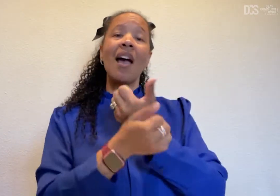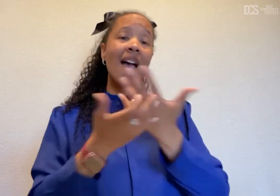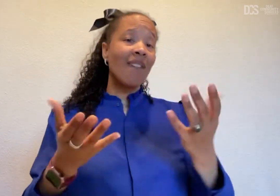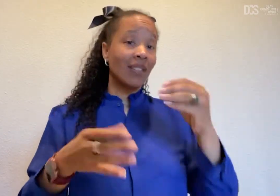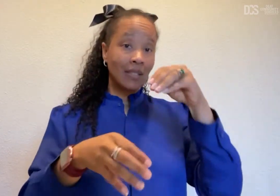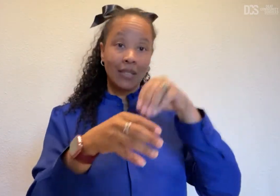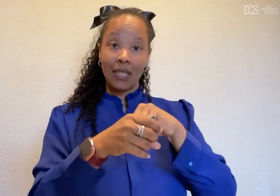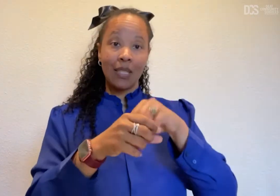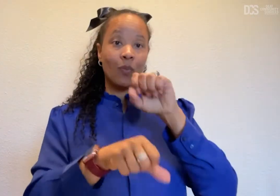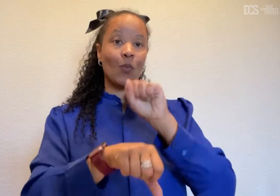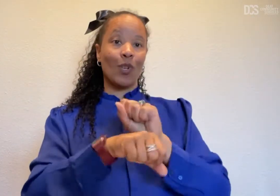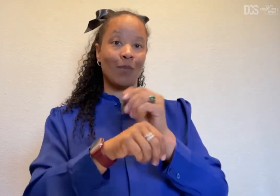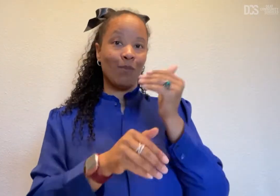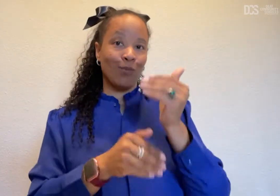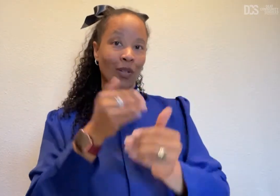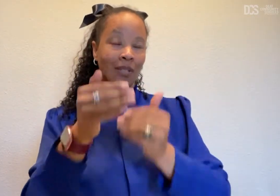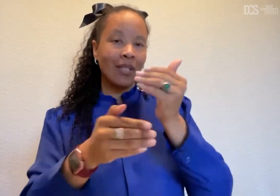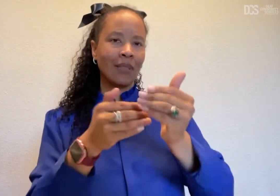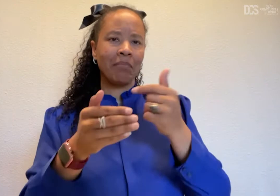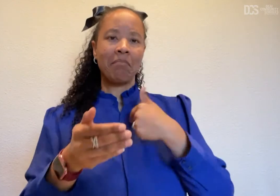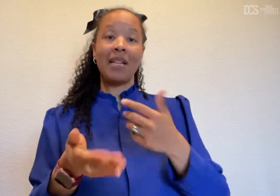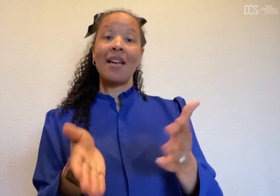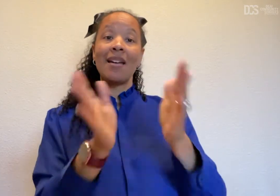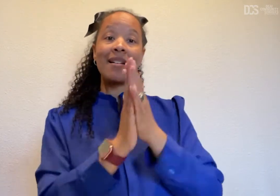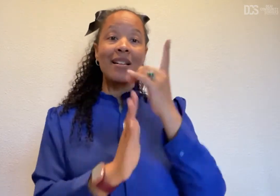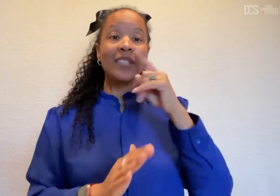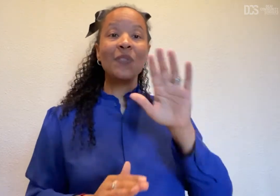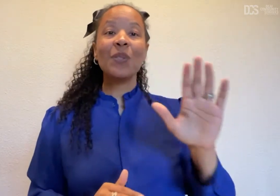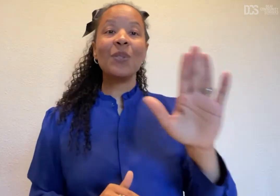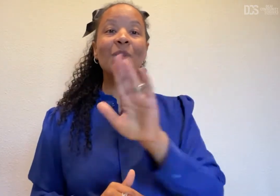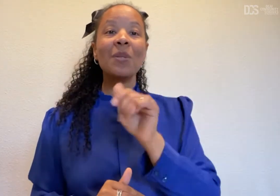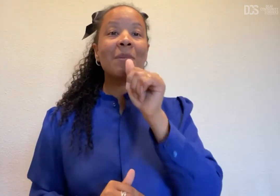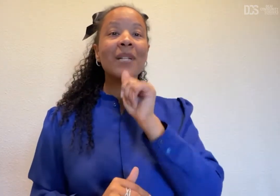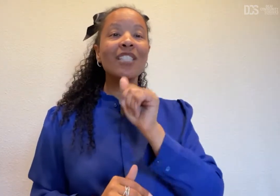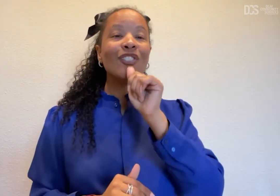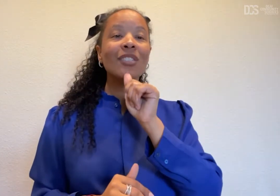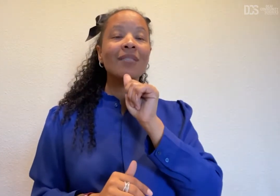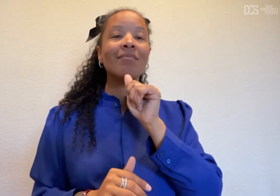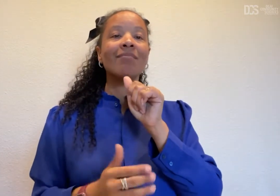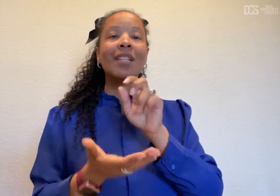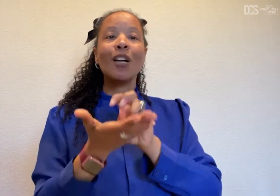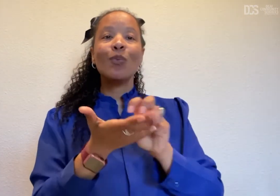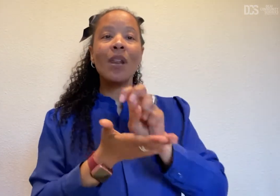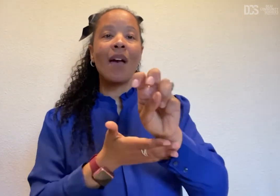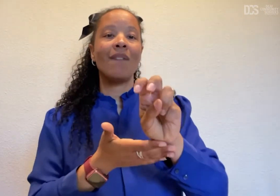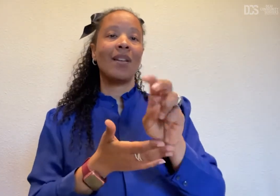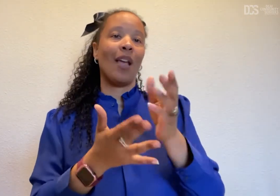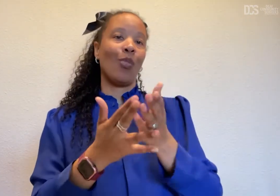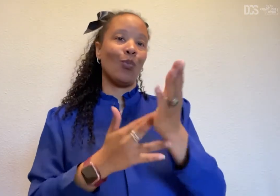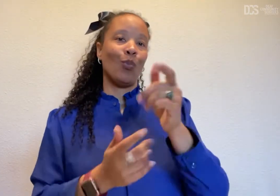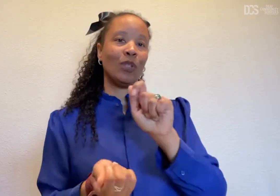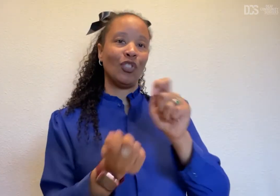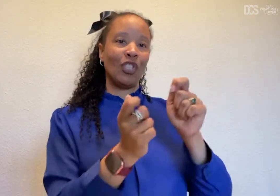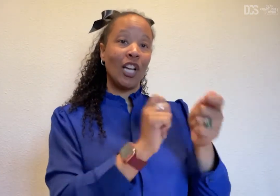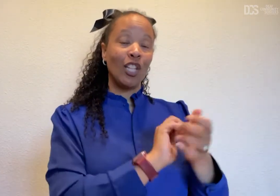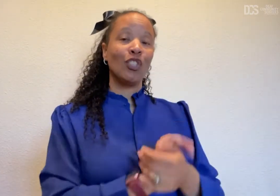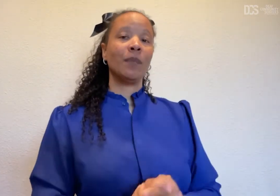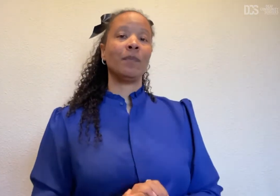Everything is a work in process and I ask for your patience as we navigate change.